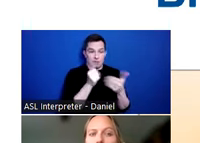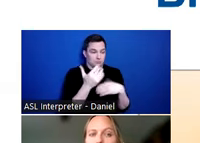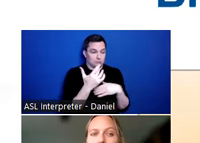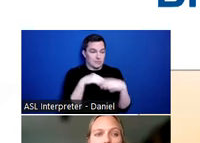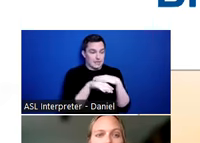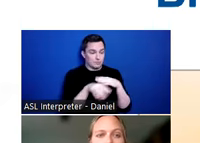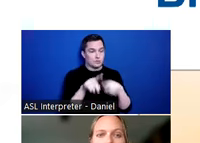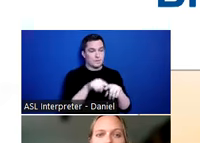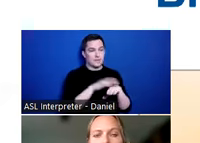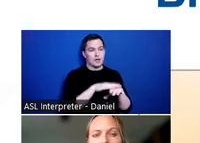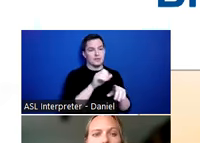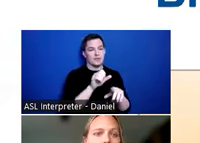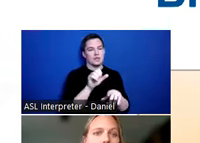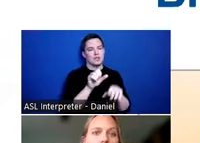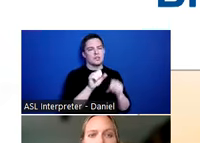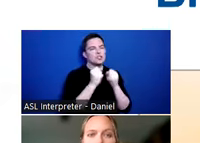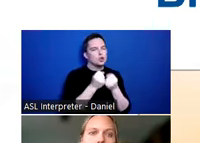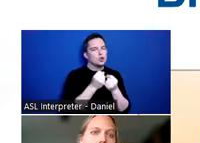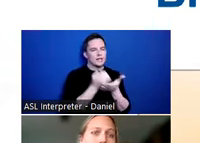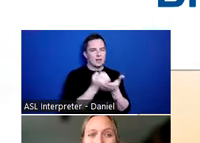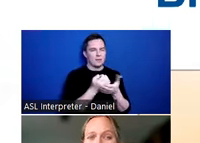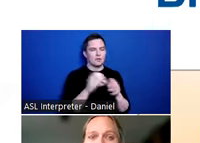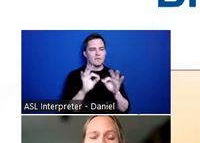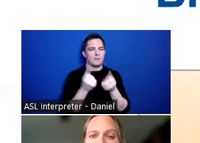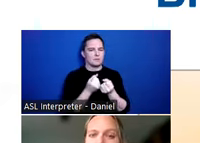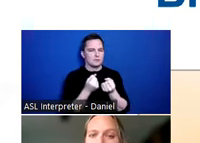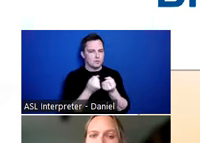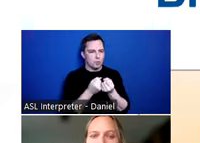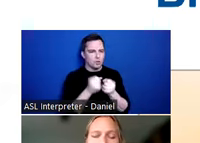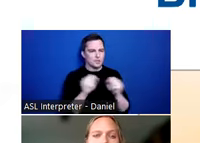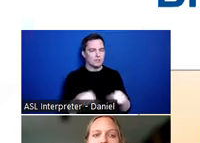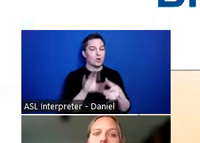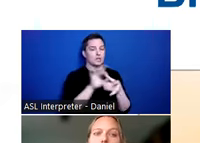on the socioeconomic standing of their family’s support system or connections to support systems.